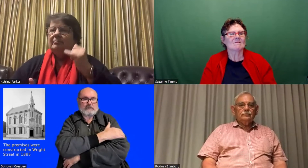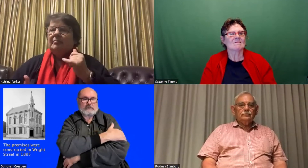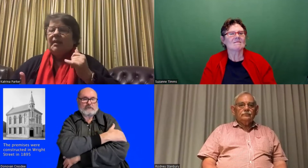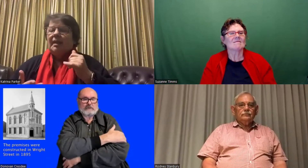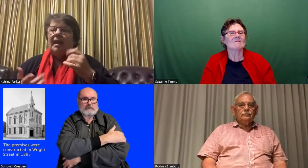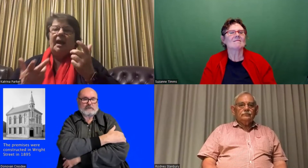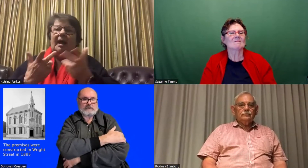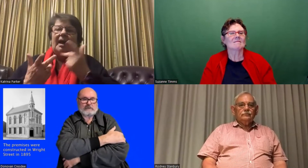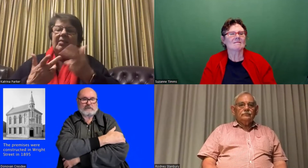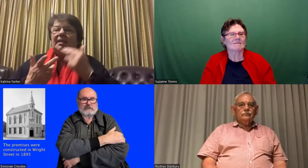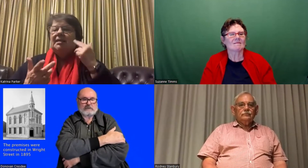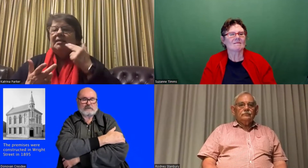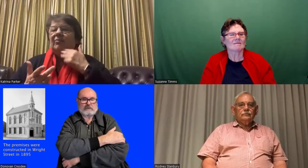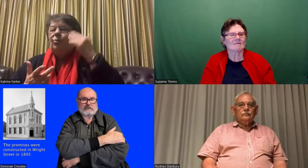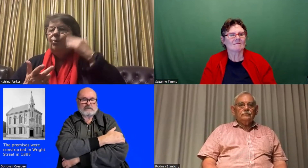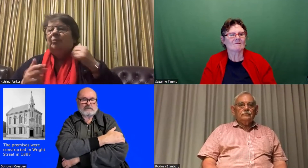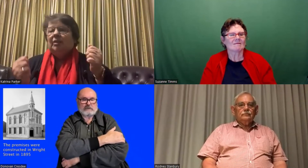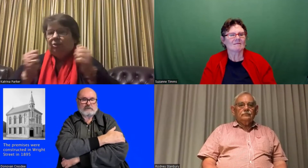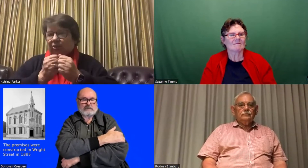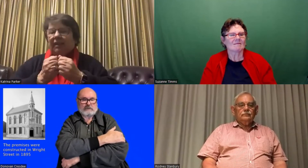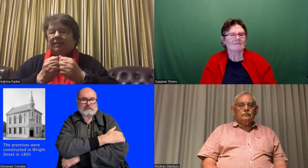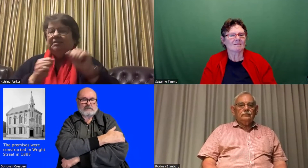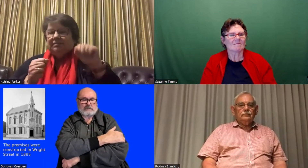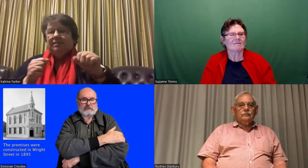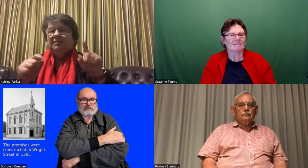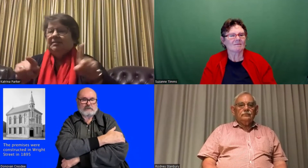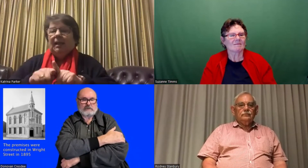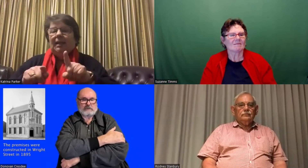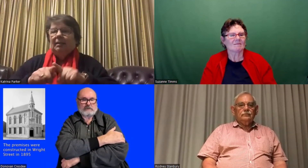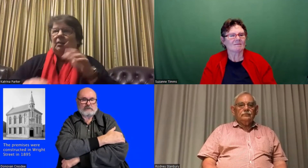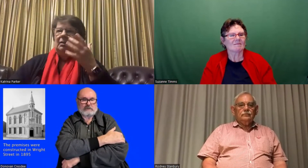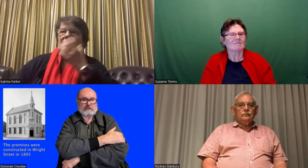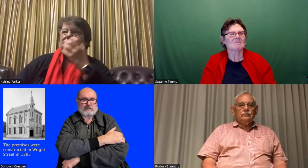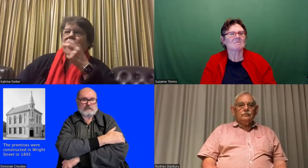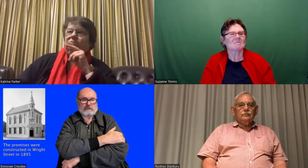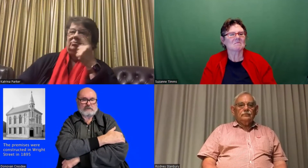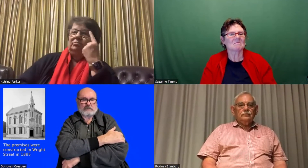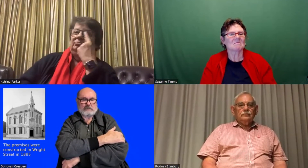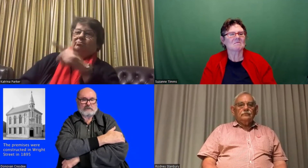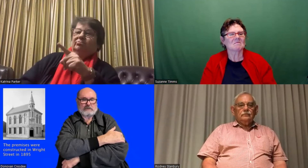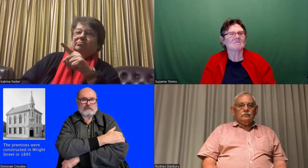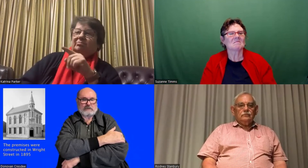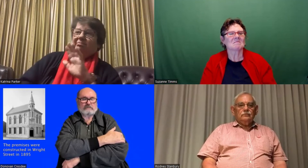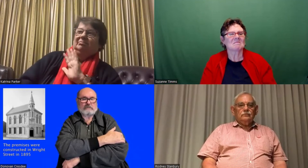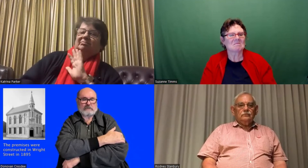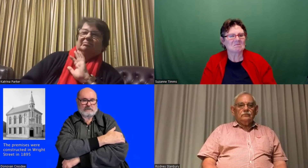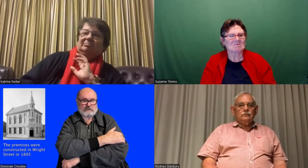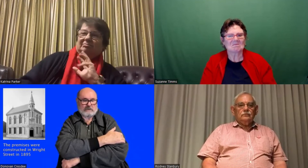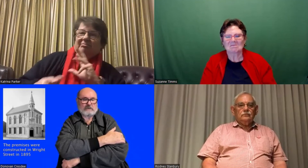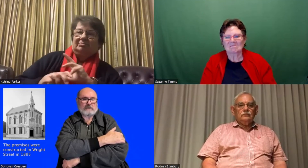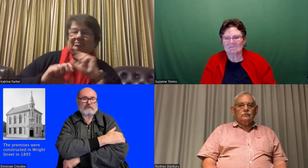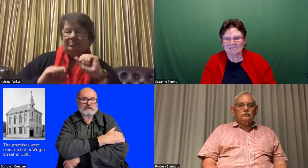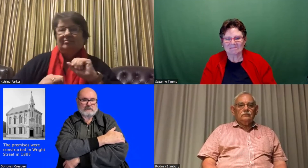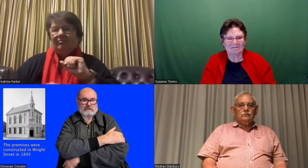hit the boys and the other Deaf women agreed that, you know, he was someone to be reckoned with.